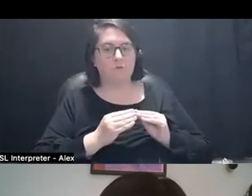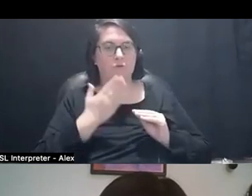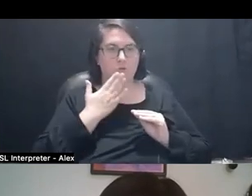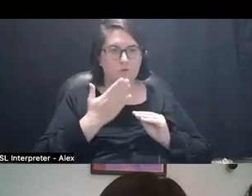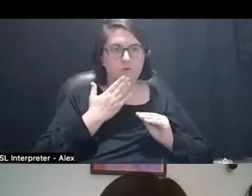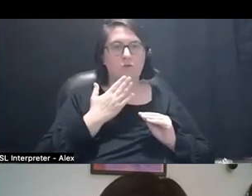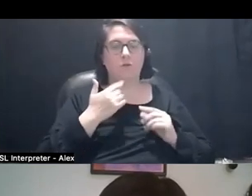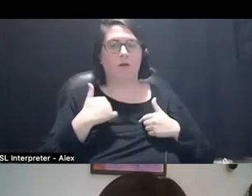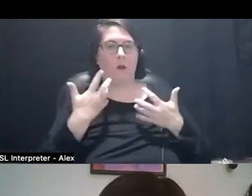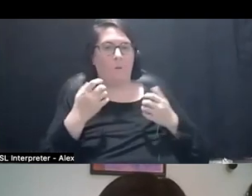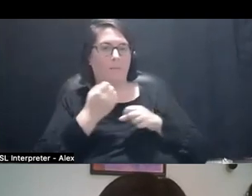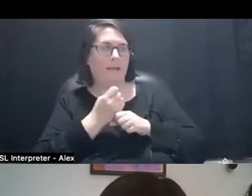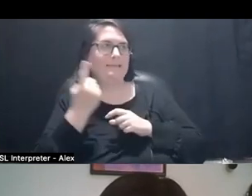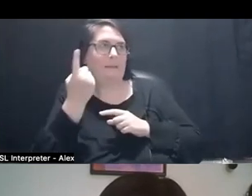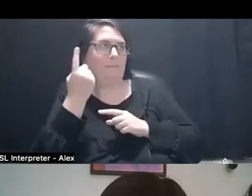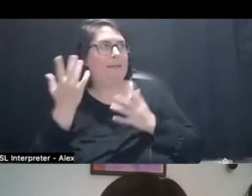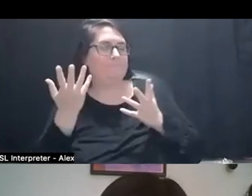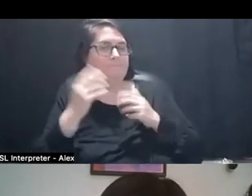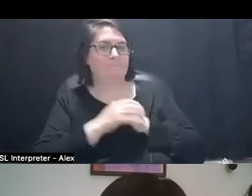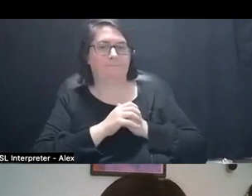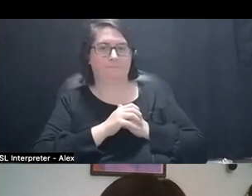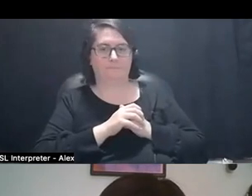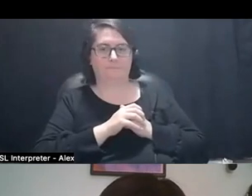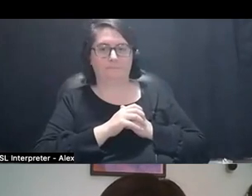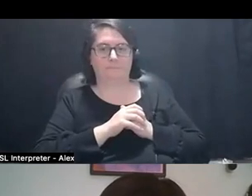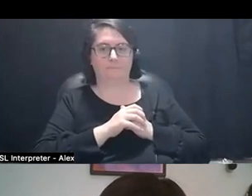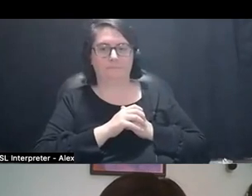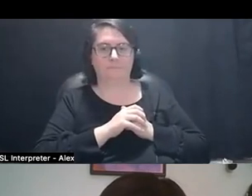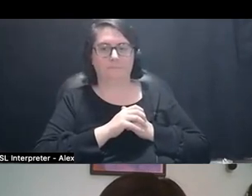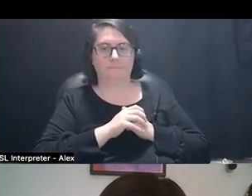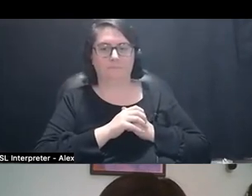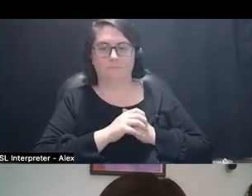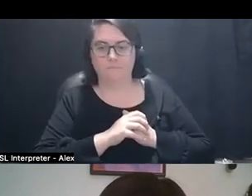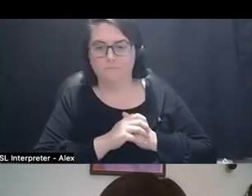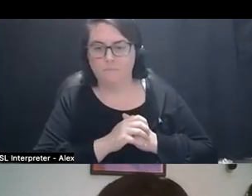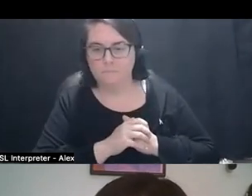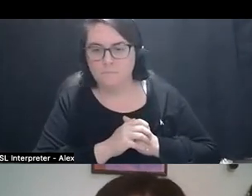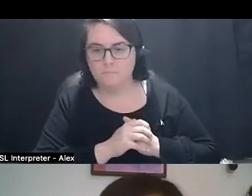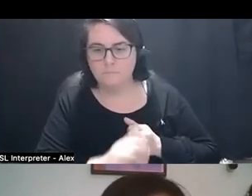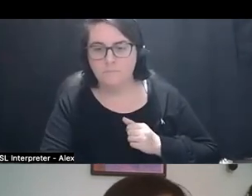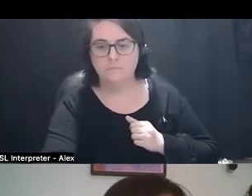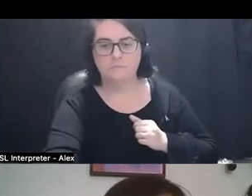certain quantity of things. My work has kind of been like, growing in size and like, complexity